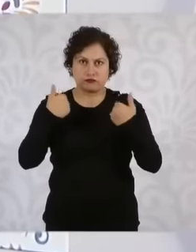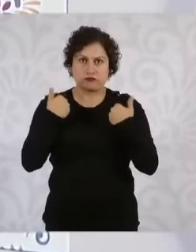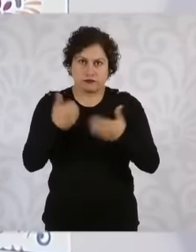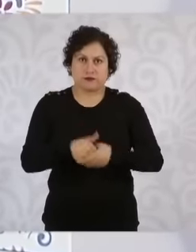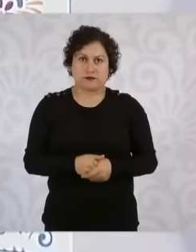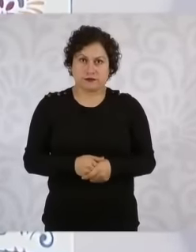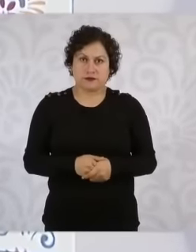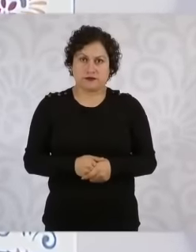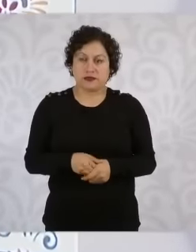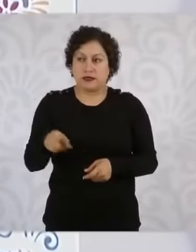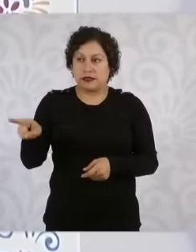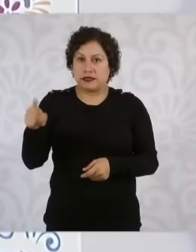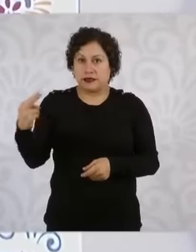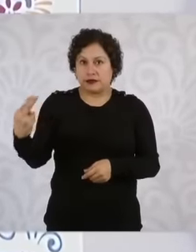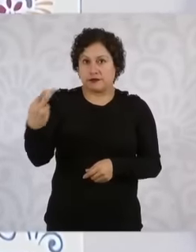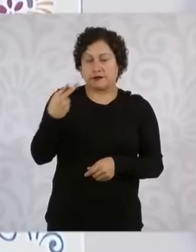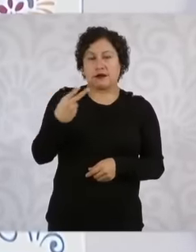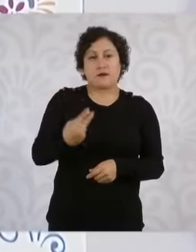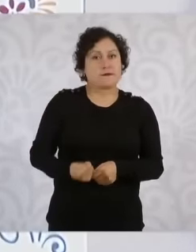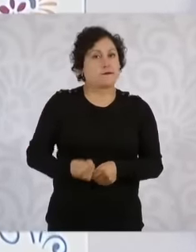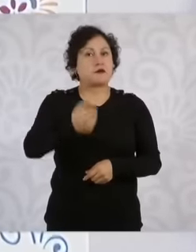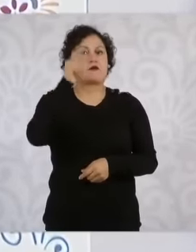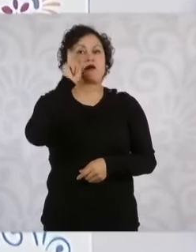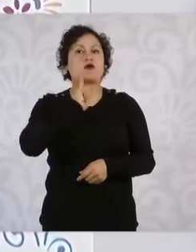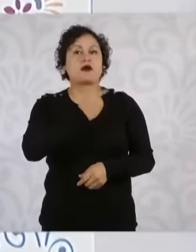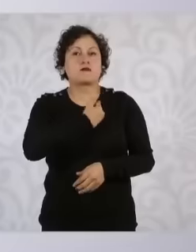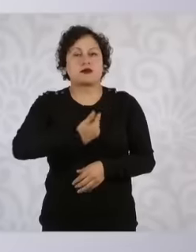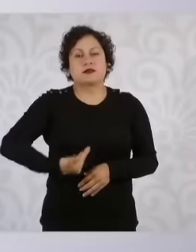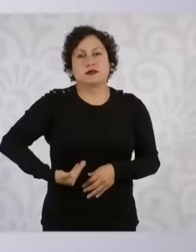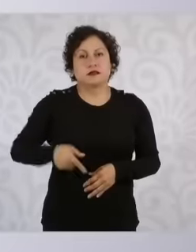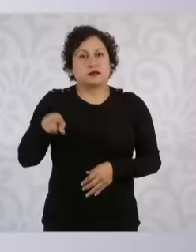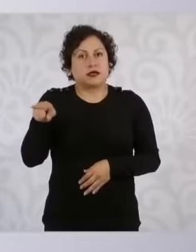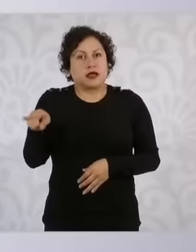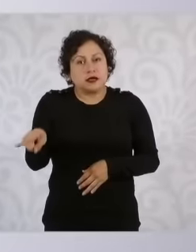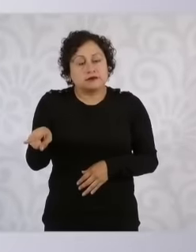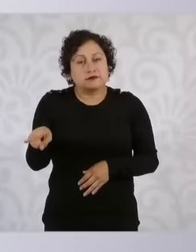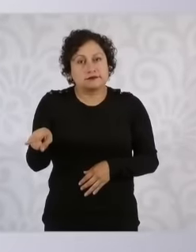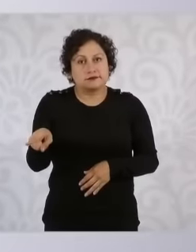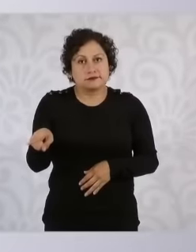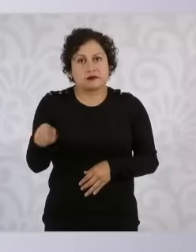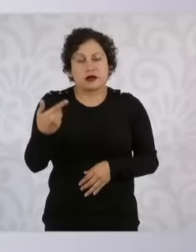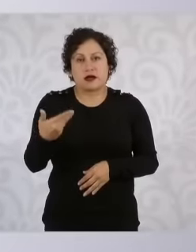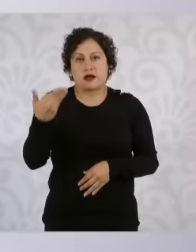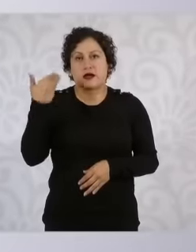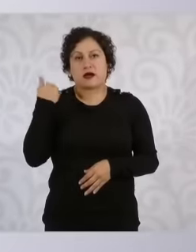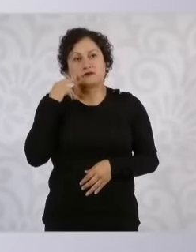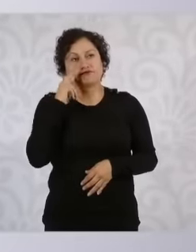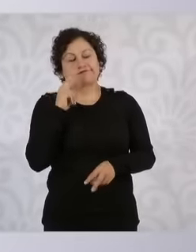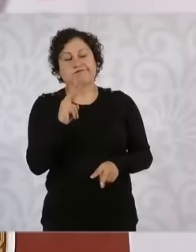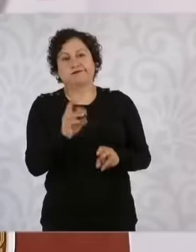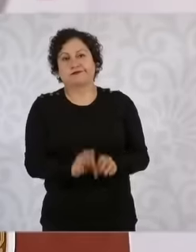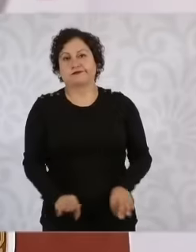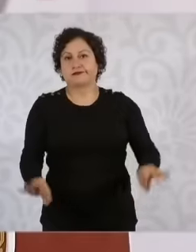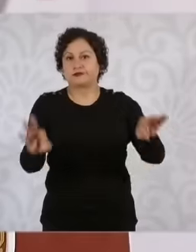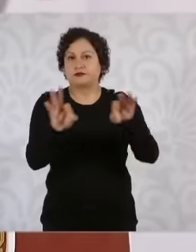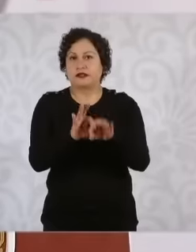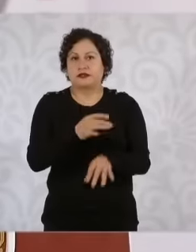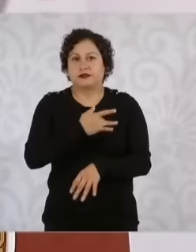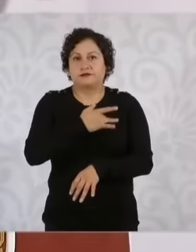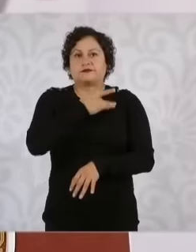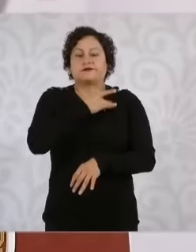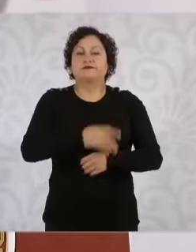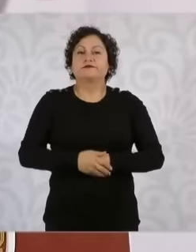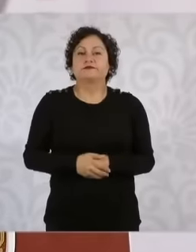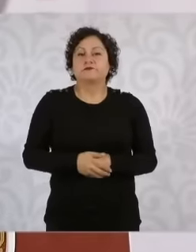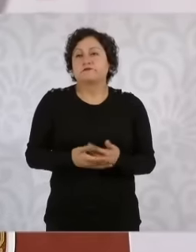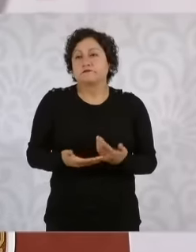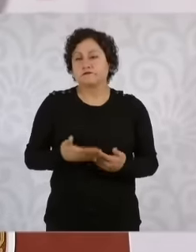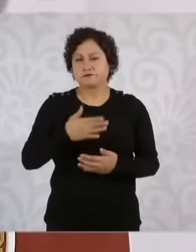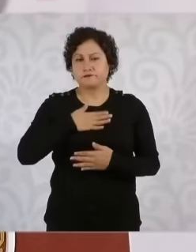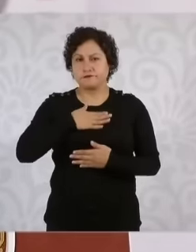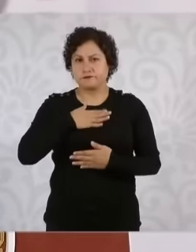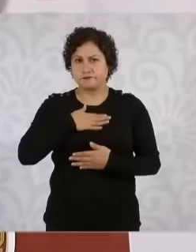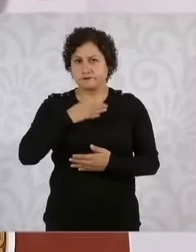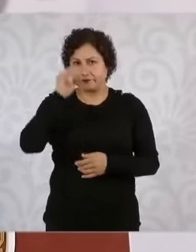president for her was something very important, I comment because it really is eh